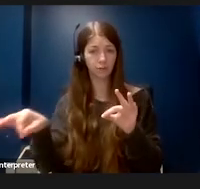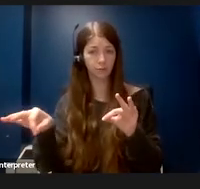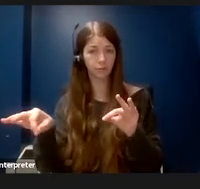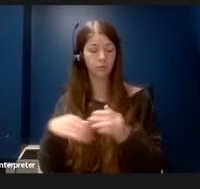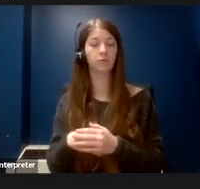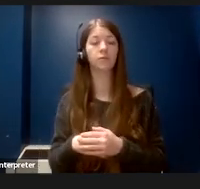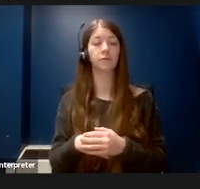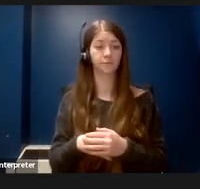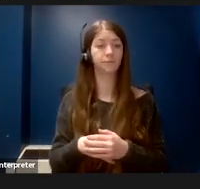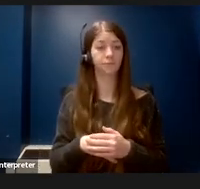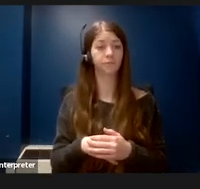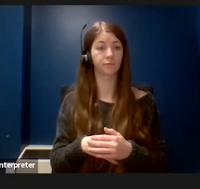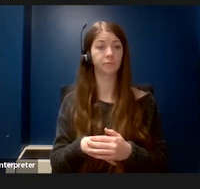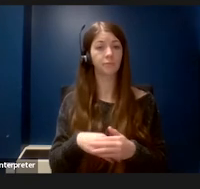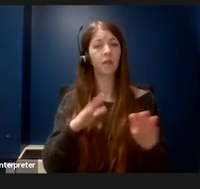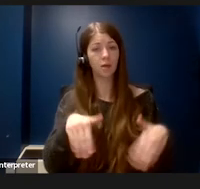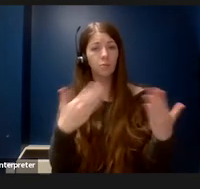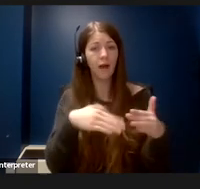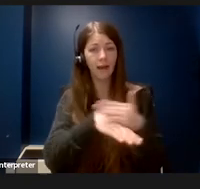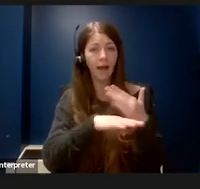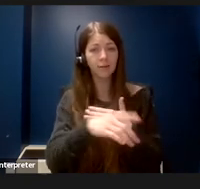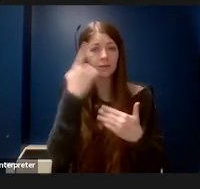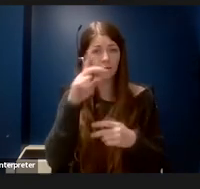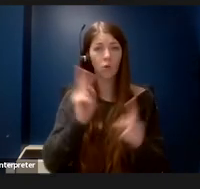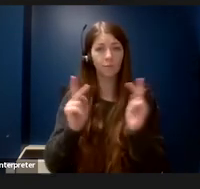provide access to people with disabilities but also benefit the average user.